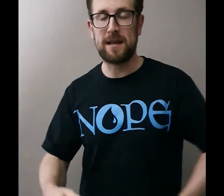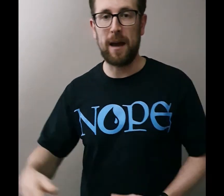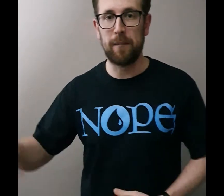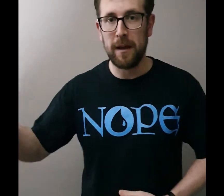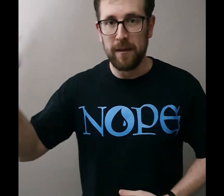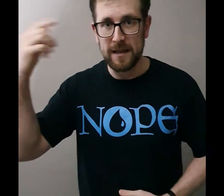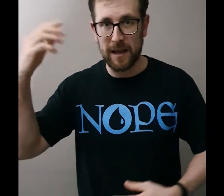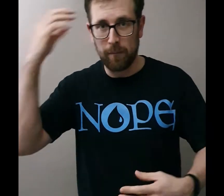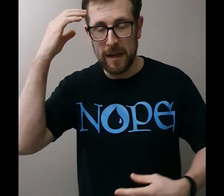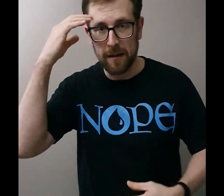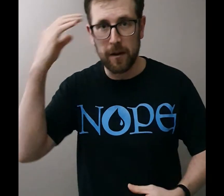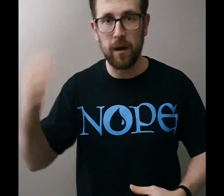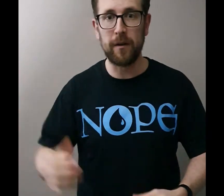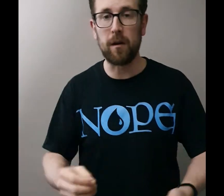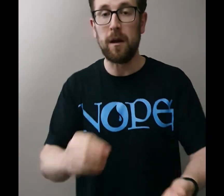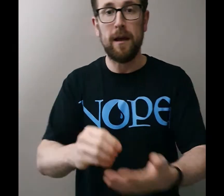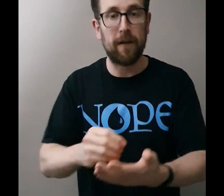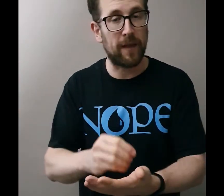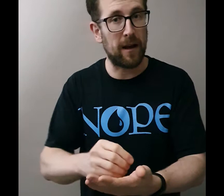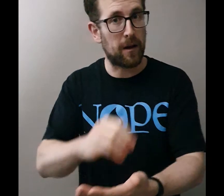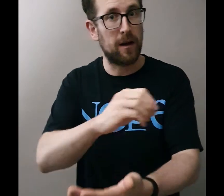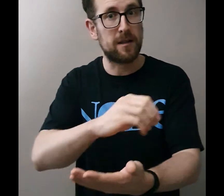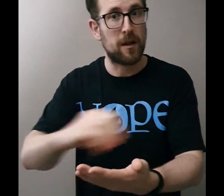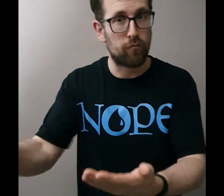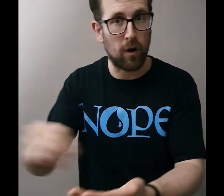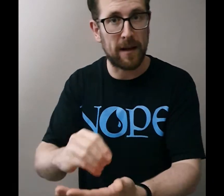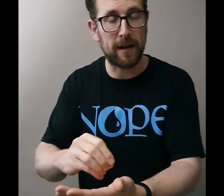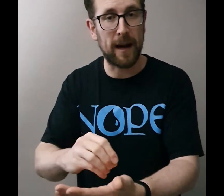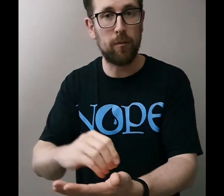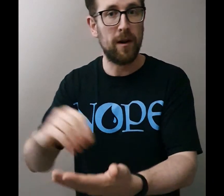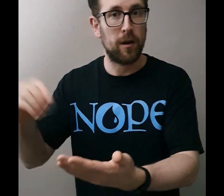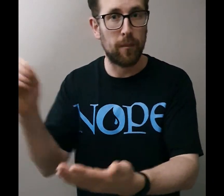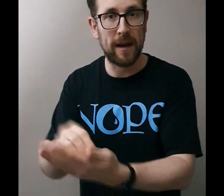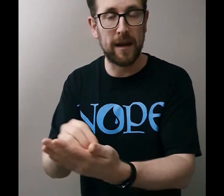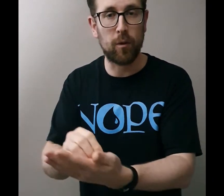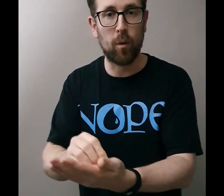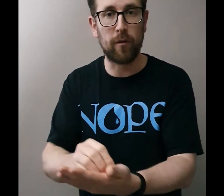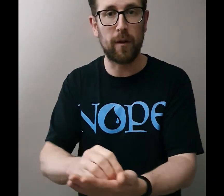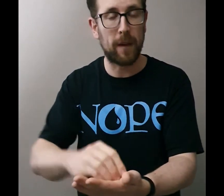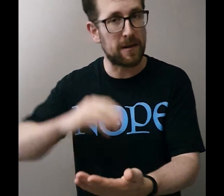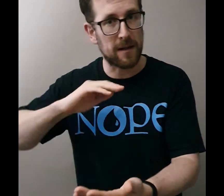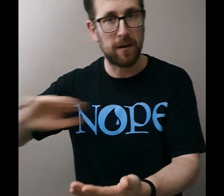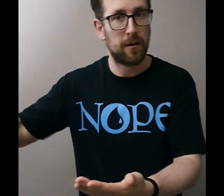happen these can be internal if that occurs write it down you may need to order a pizza